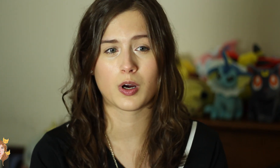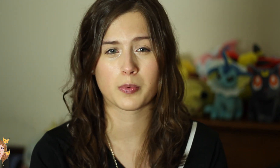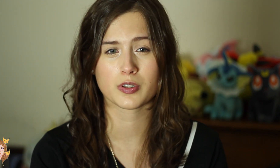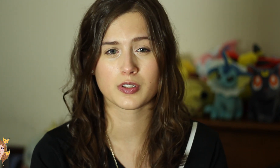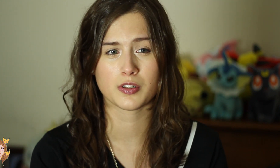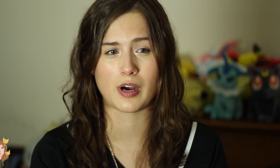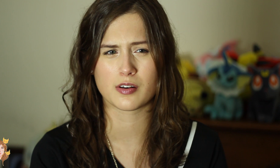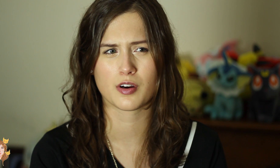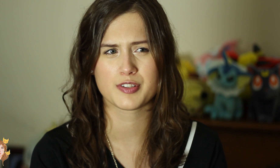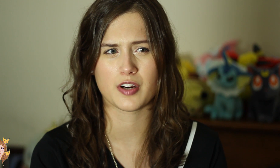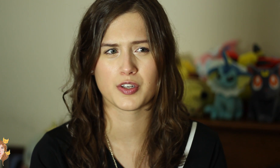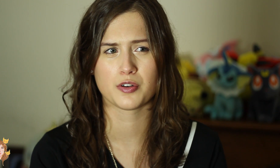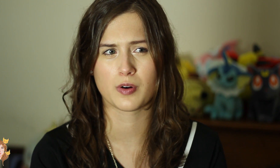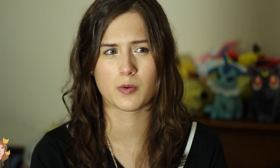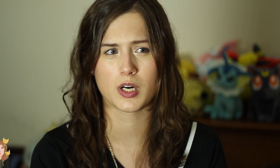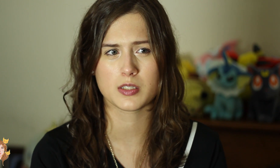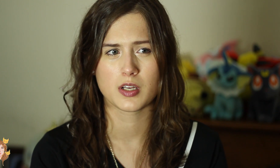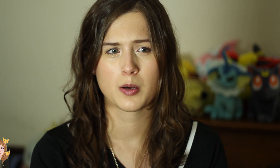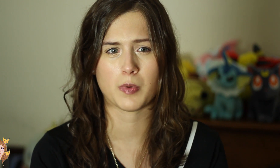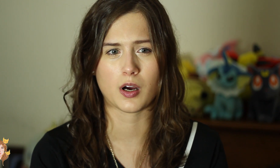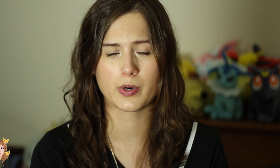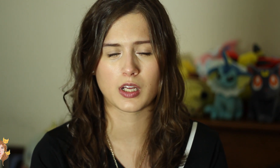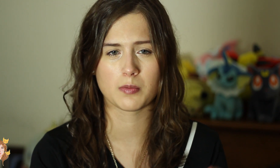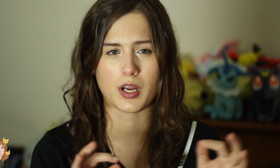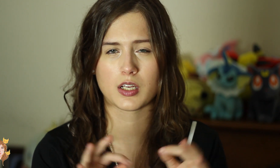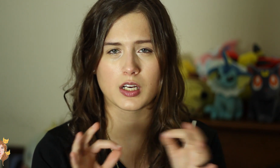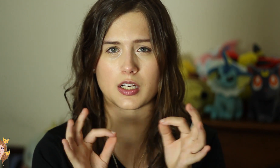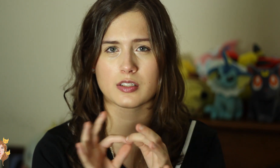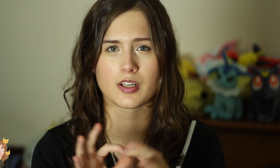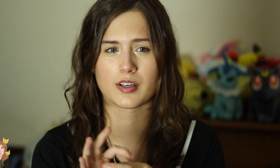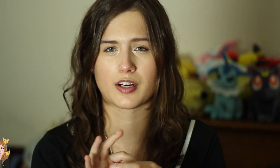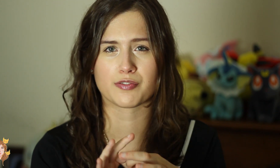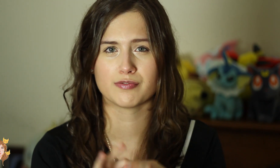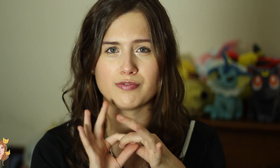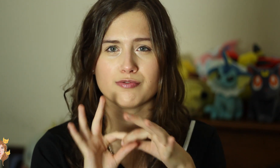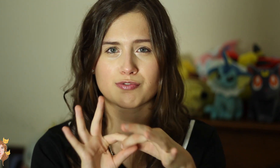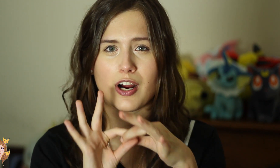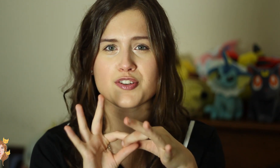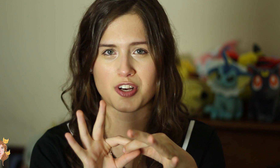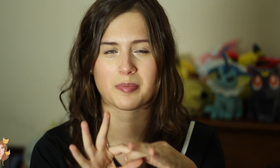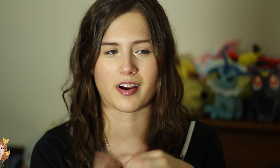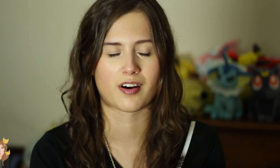One person who I don’t know if she already knew who I was, but we, like, made an instant kind of friendship there.